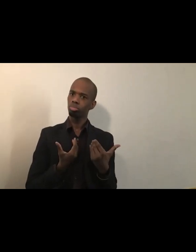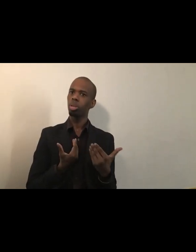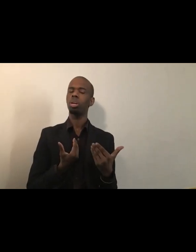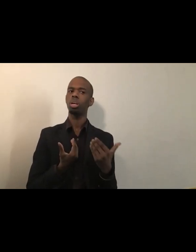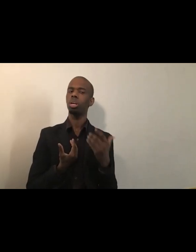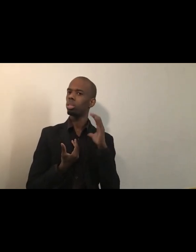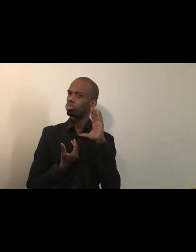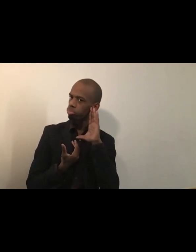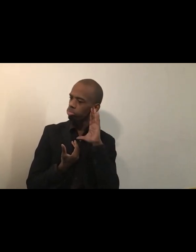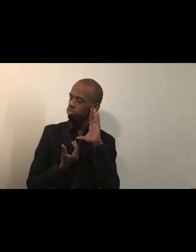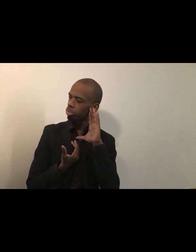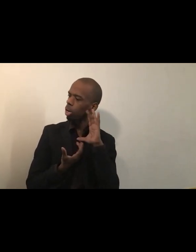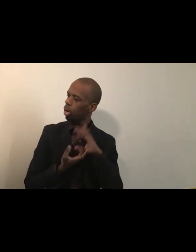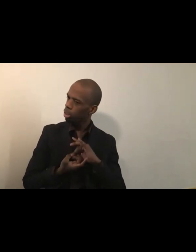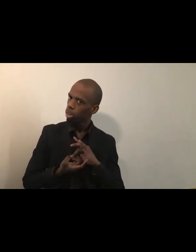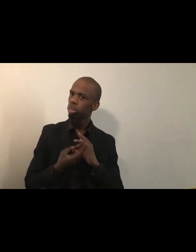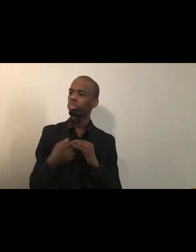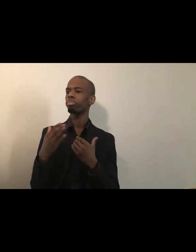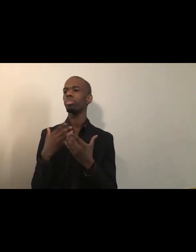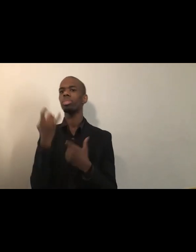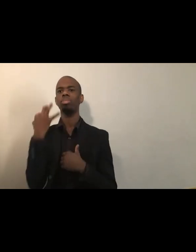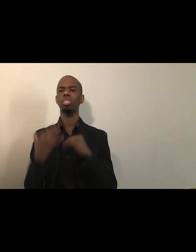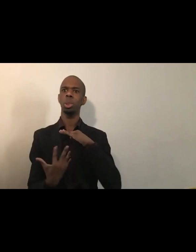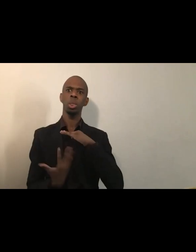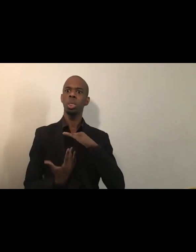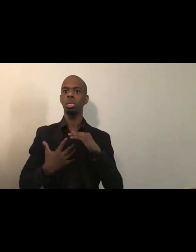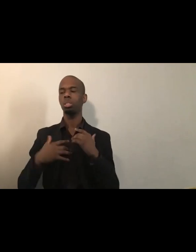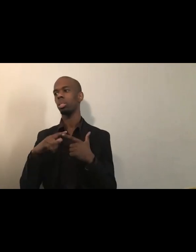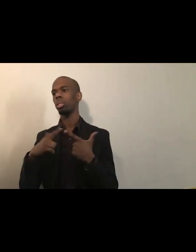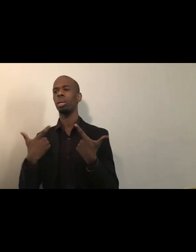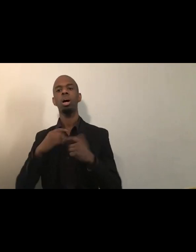Whether they be rage or relief or hope or joy.